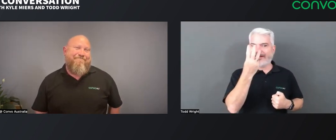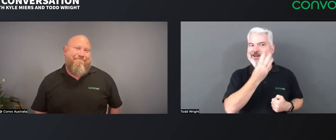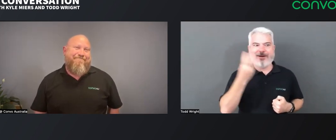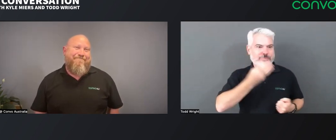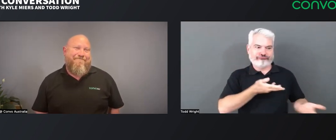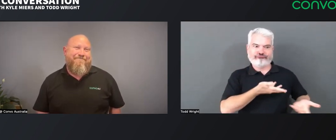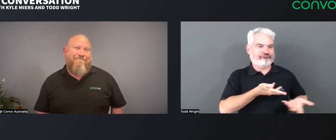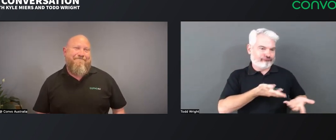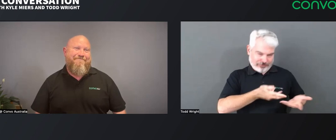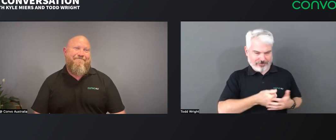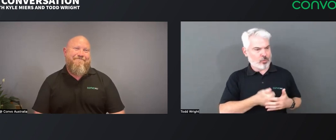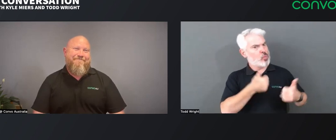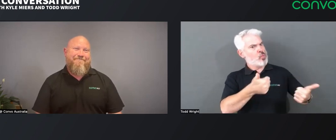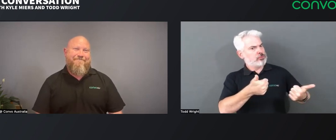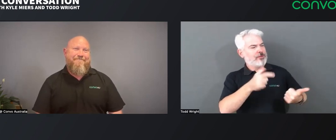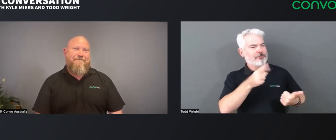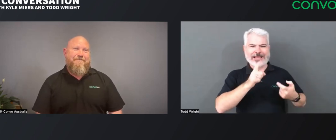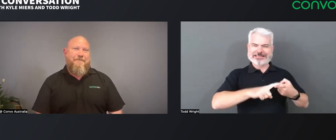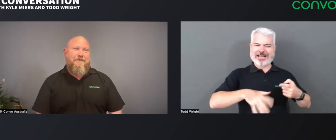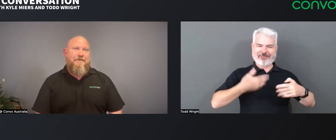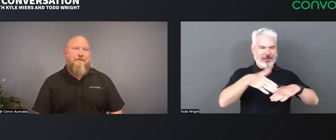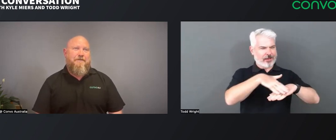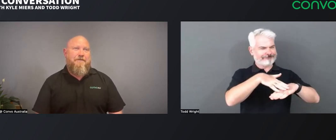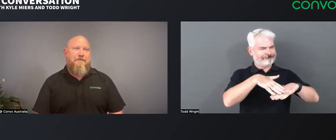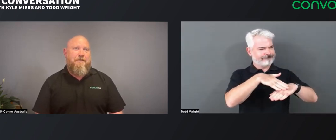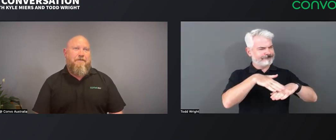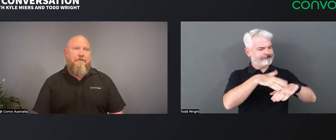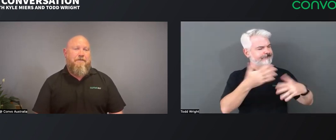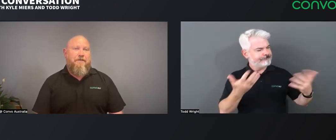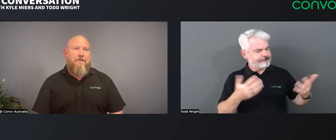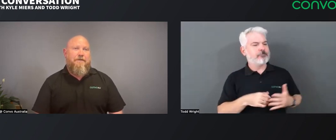but that would cause it to stretch out to two or even three hours and even then,